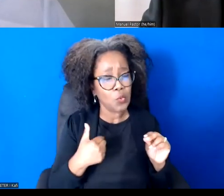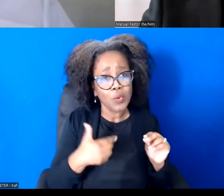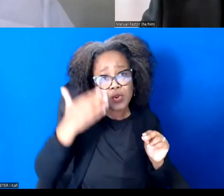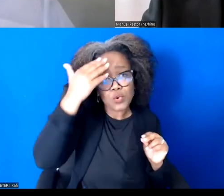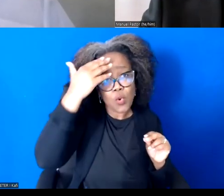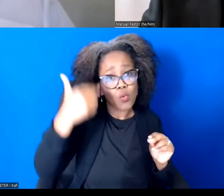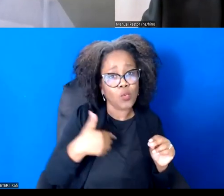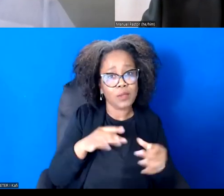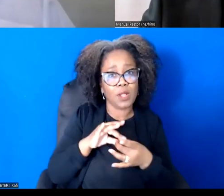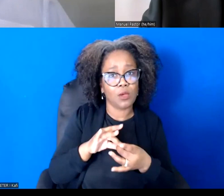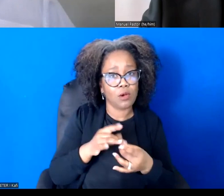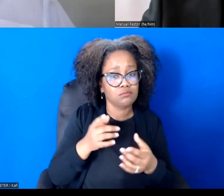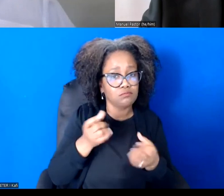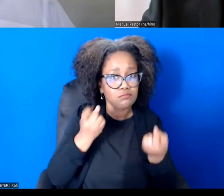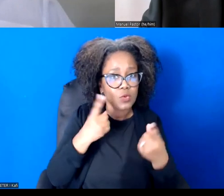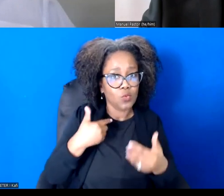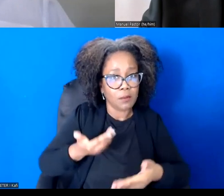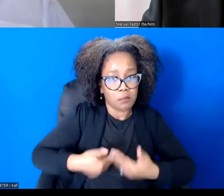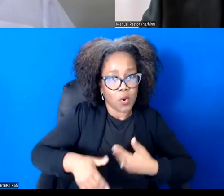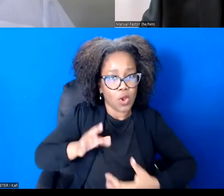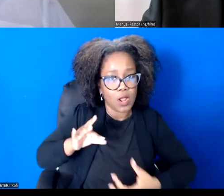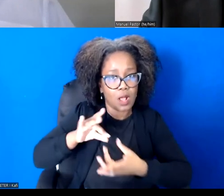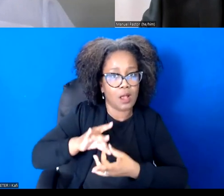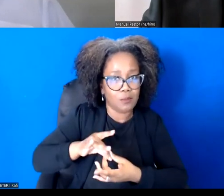But our daily life is one of experiencing being other.